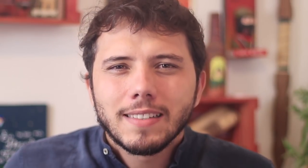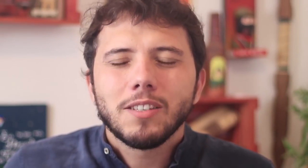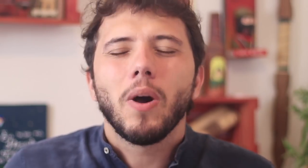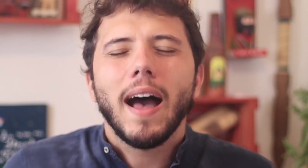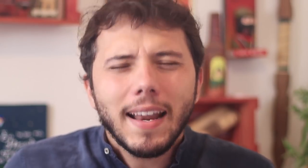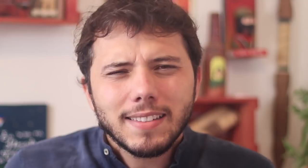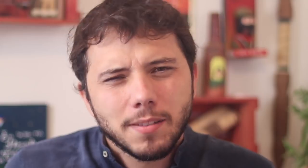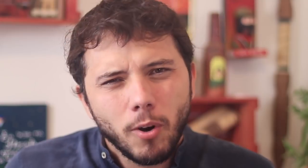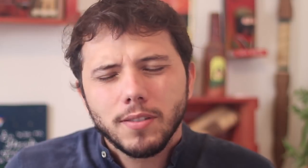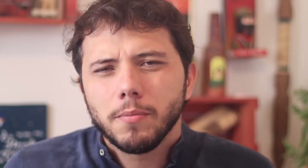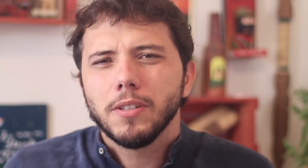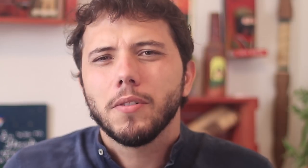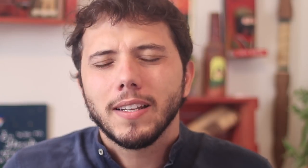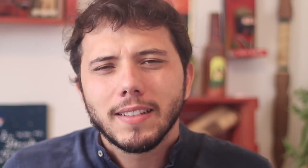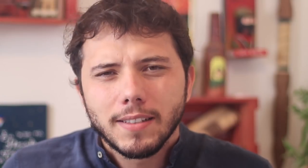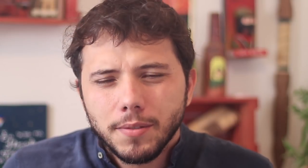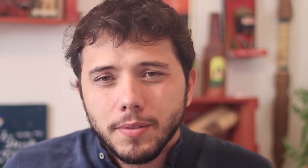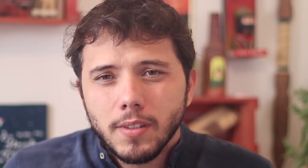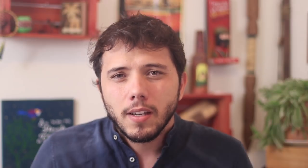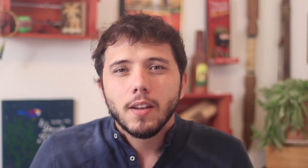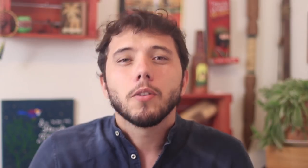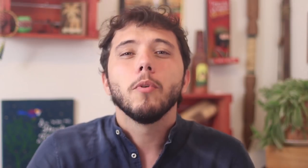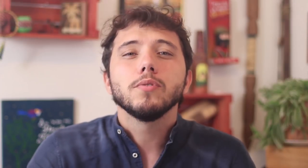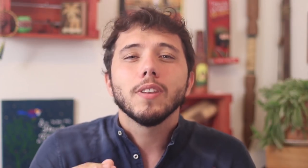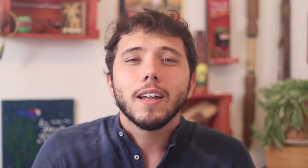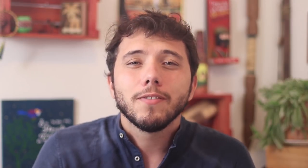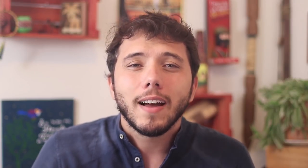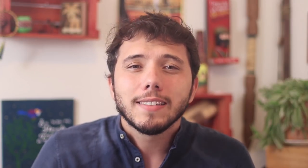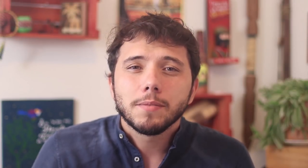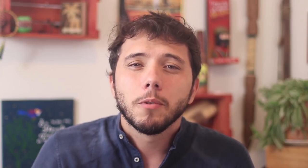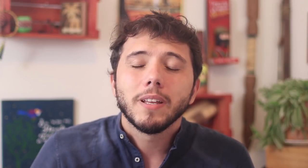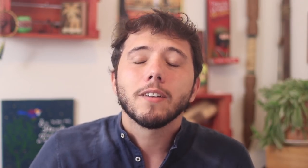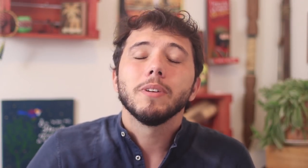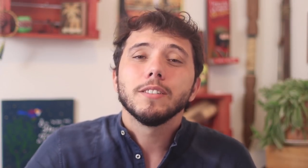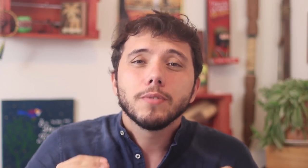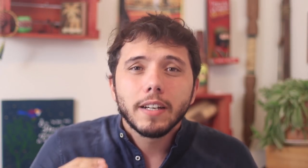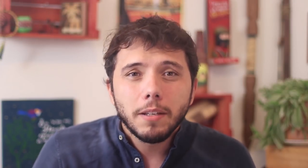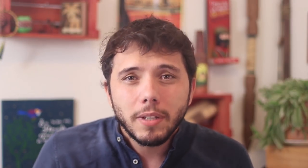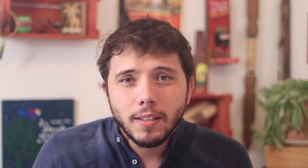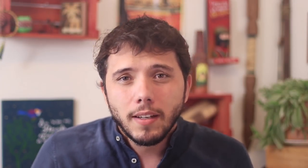Rare are the deaths under 40? What Bolsonaro is doing at this time, is committing a crime.